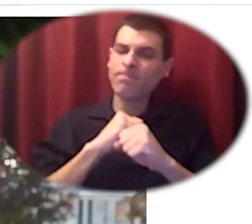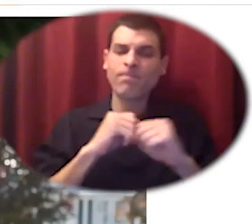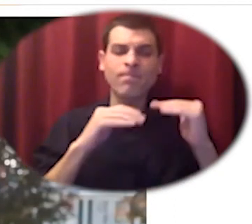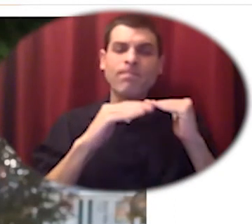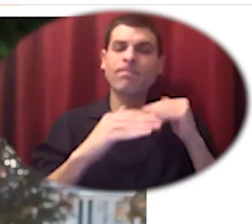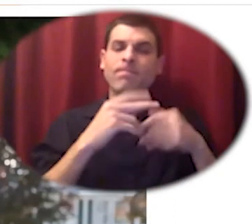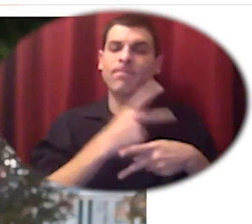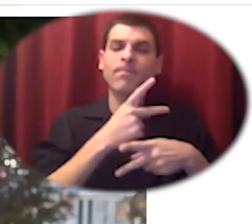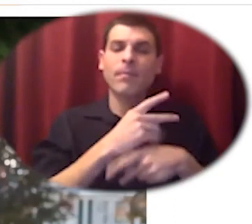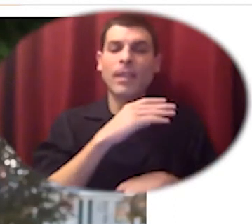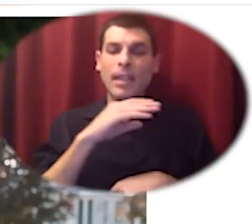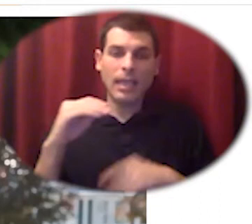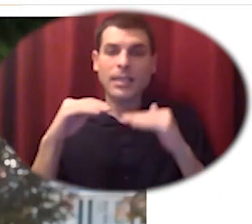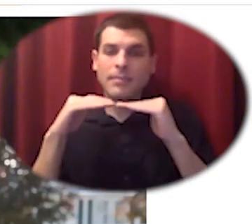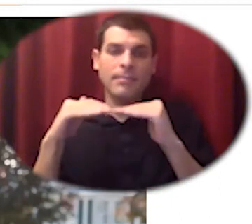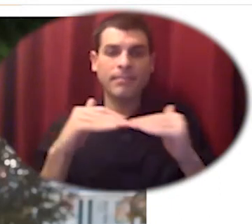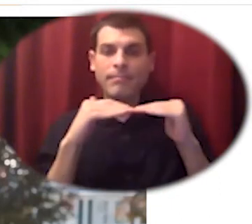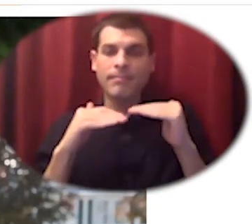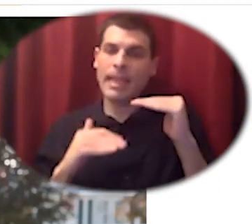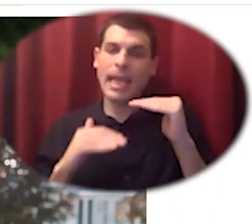that is growing around the u.s